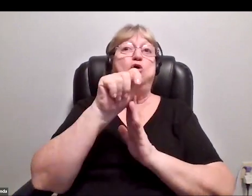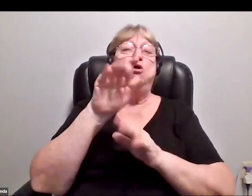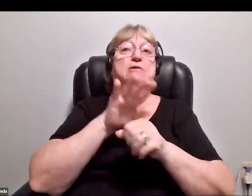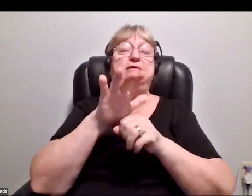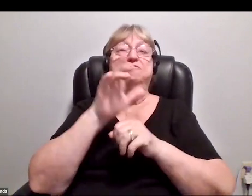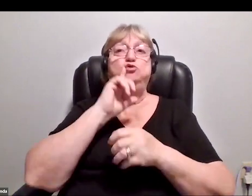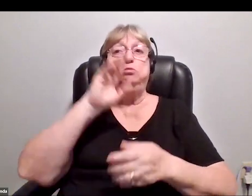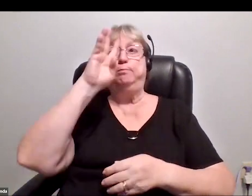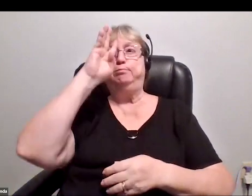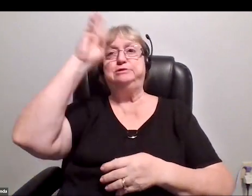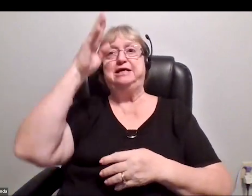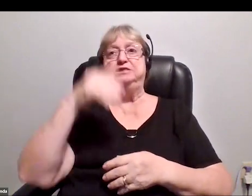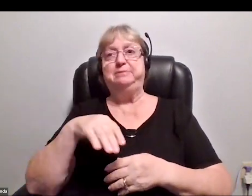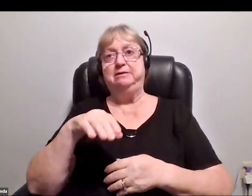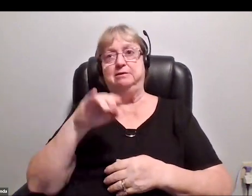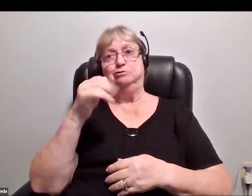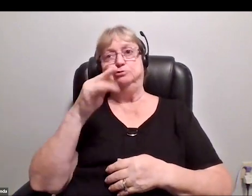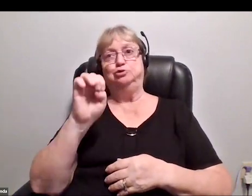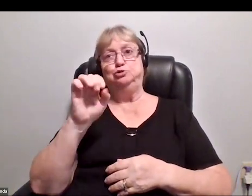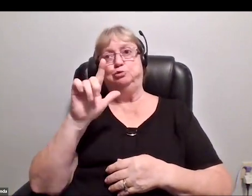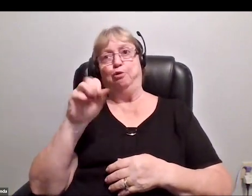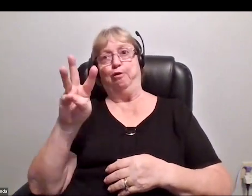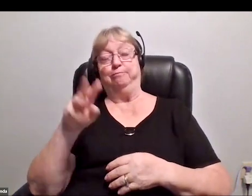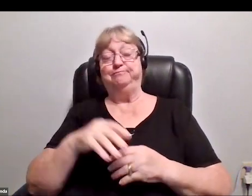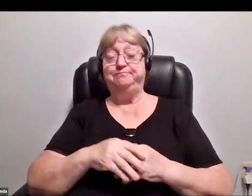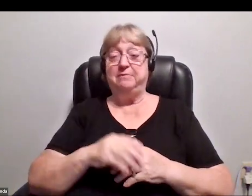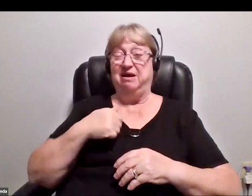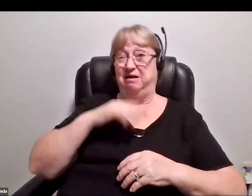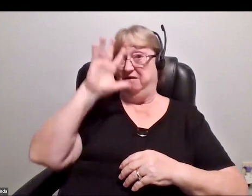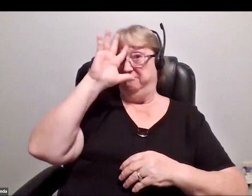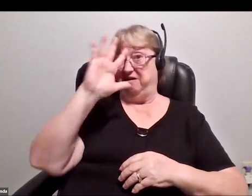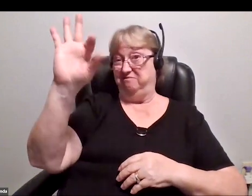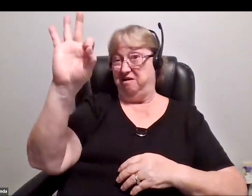I'm only 5'9. I wish at the time they fixed my legs, they'd added three inches, but they did not.